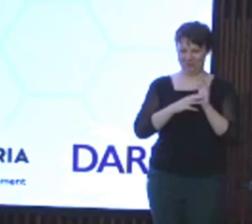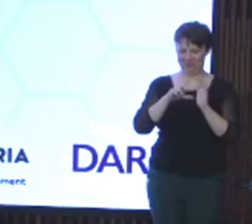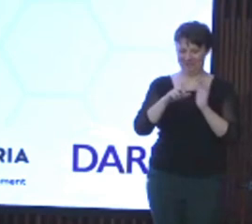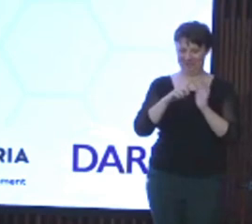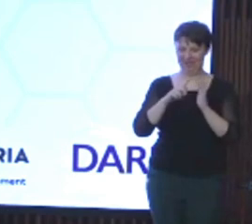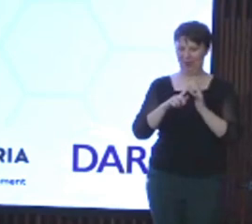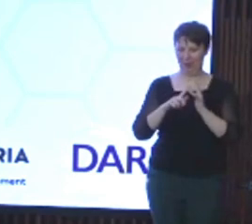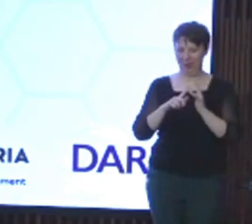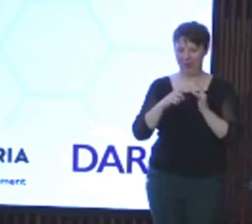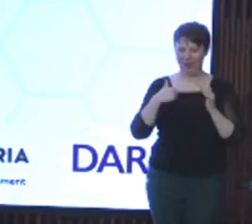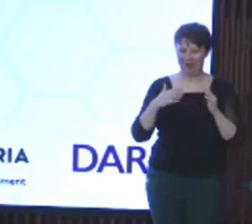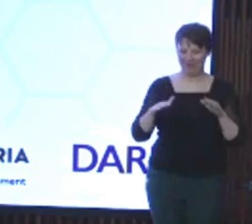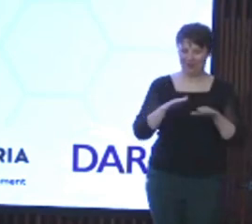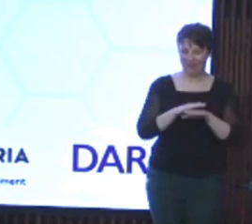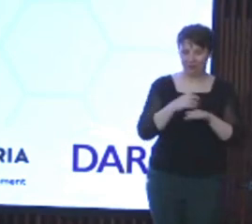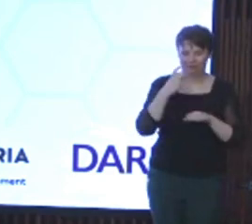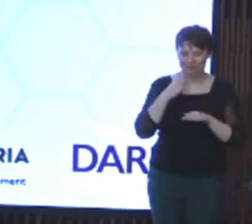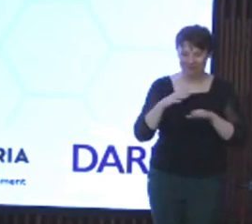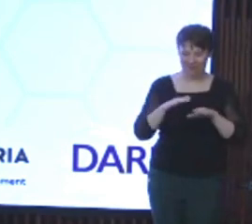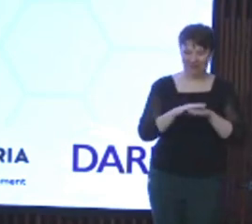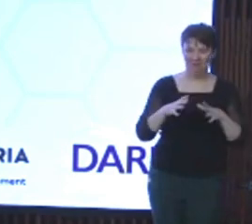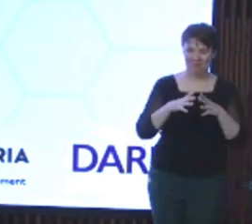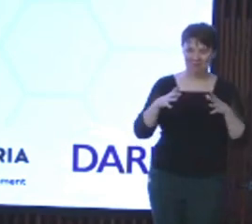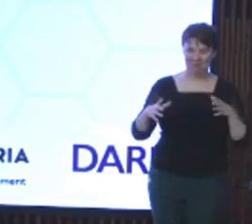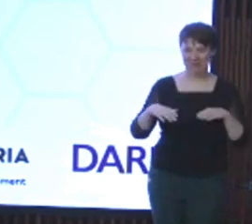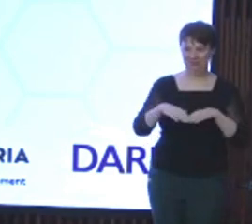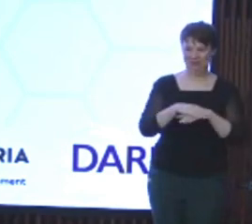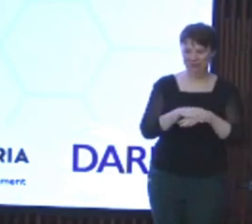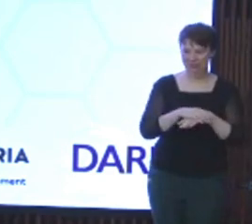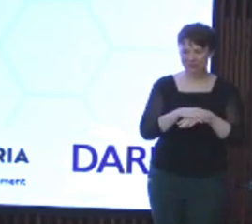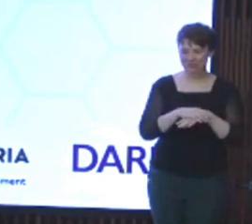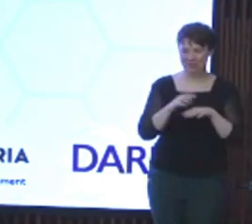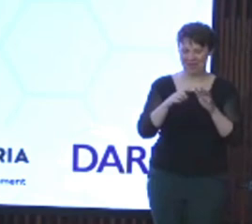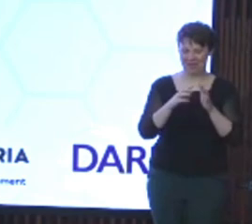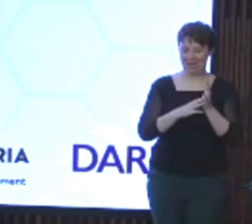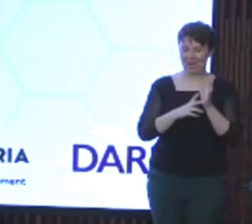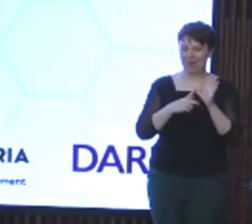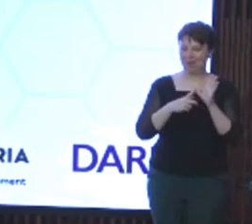Filling, trying to fill, some very big shoes which were left by Emma King's departure last week.